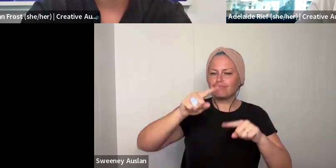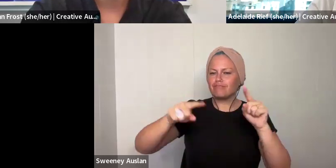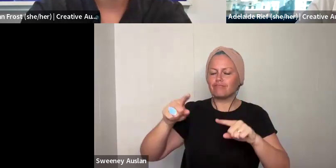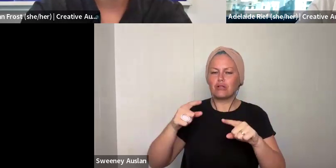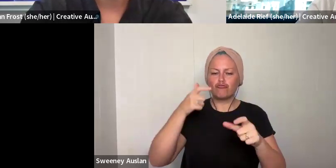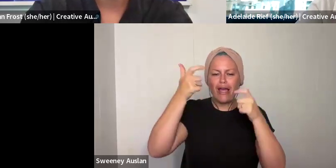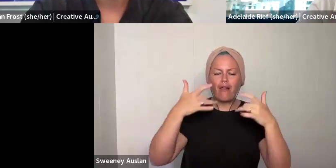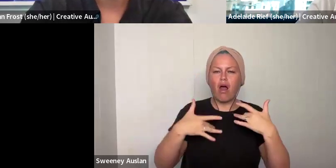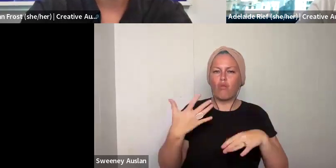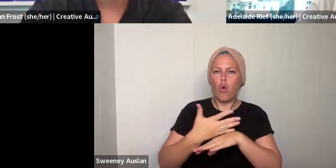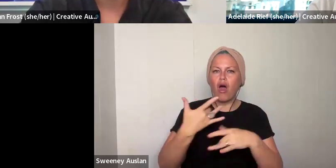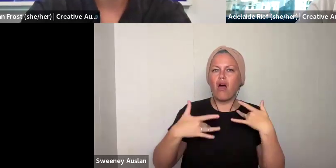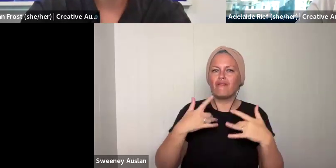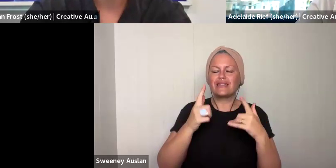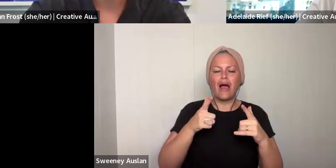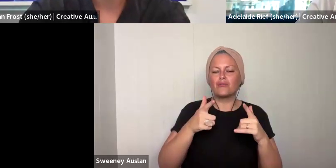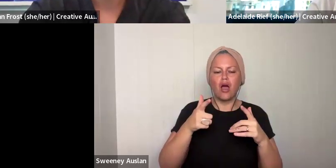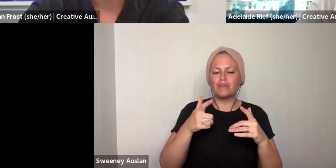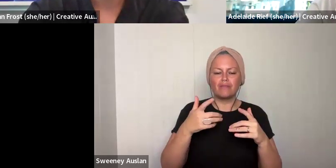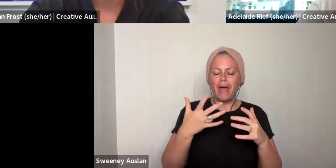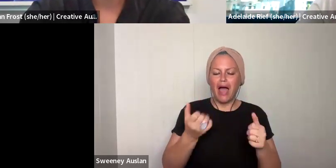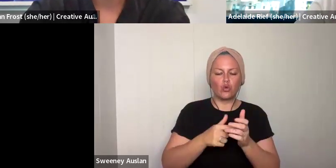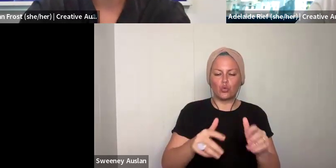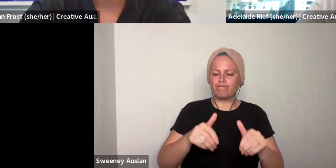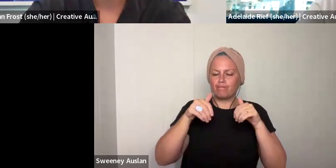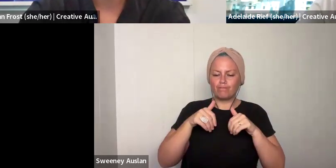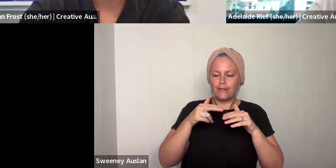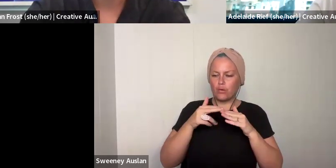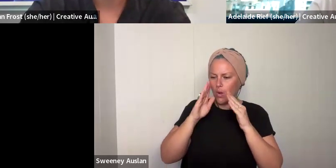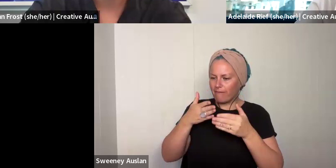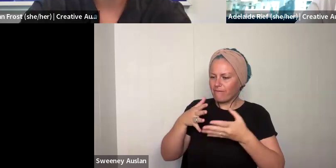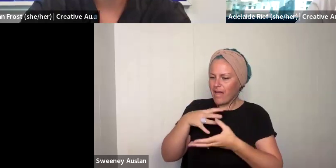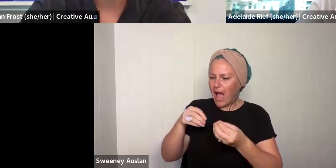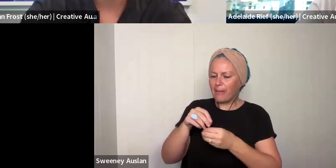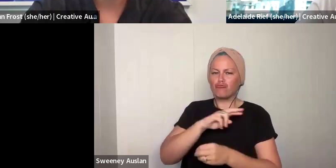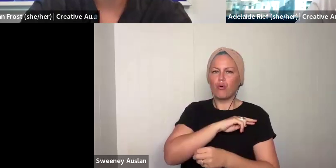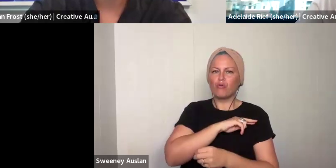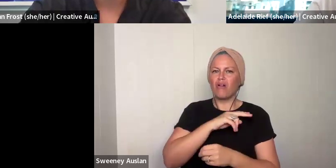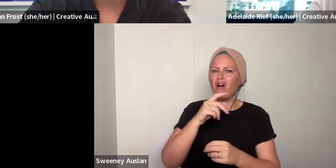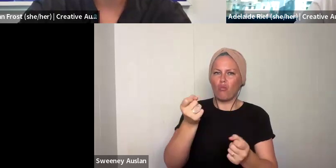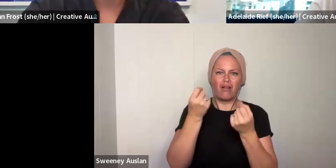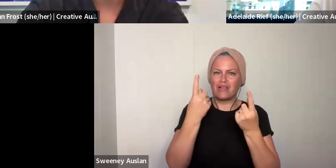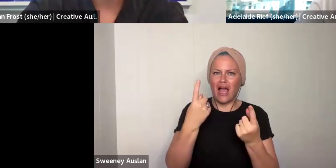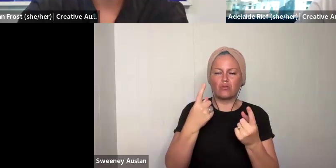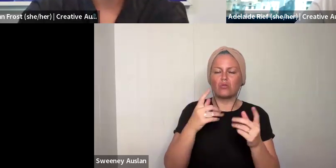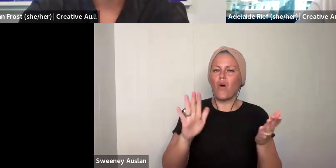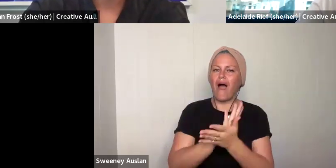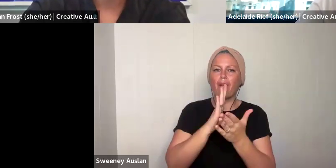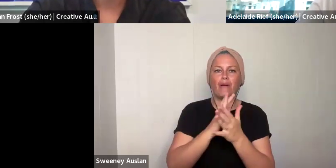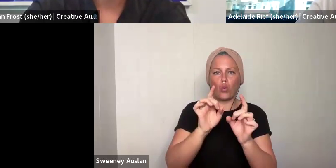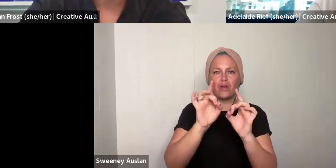divergent creative lives, working lives and sometimes they take time out for family responsibility. And all sorts of things.